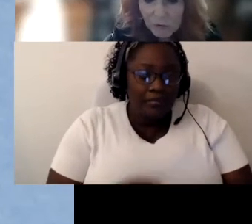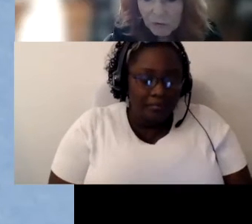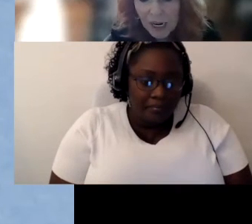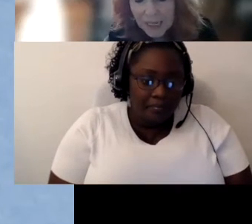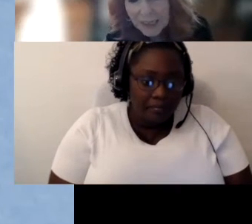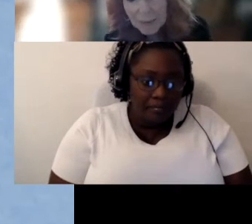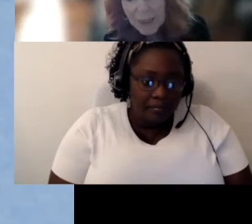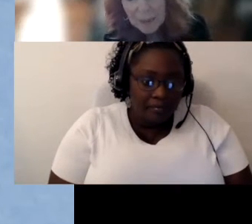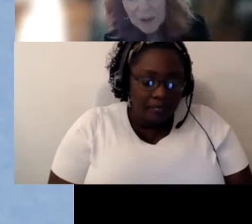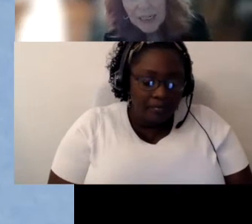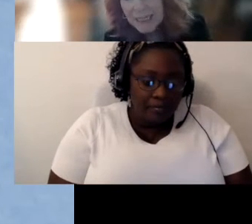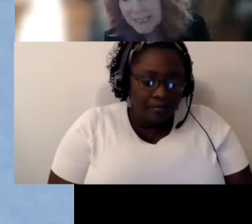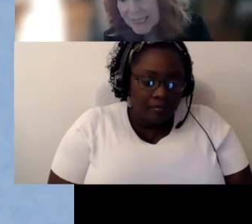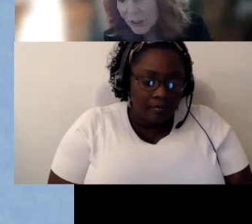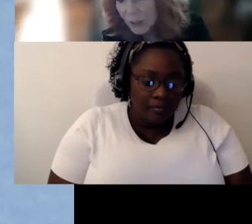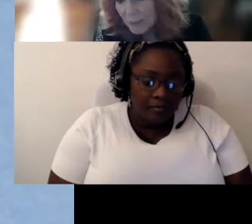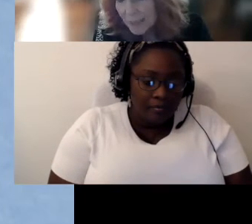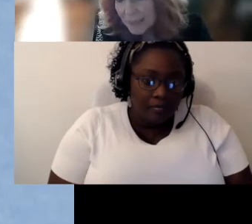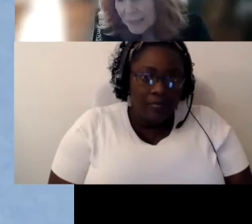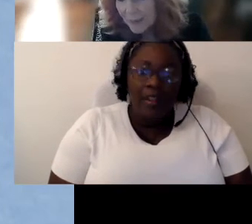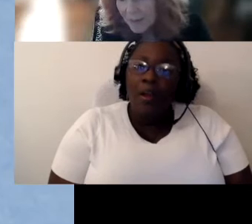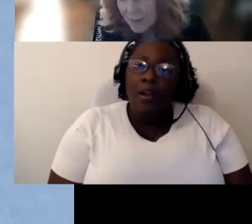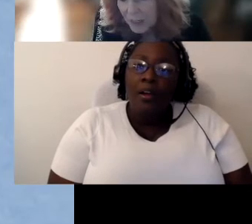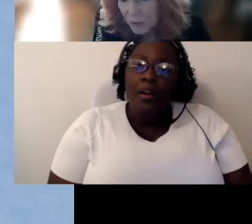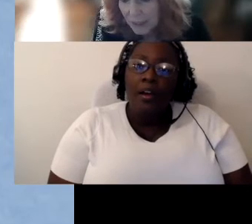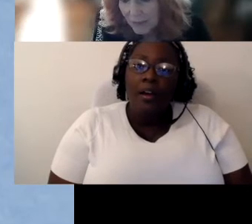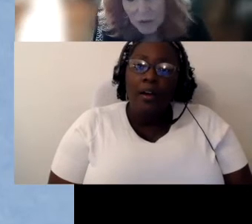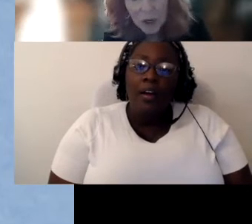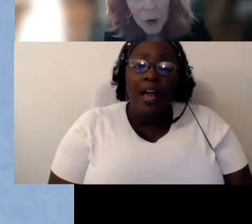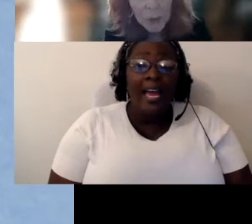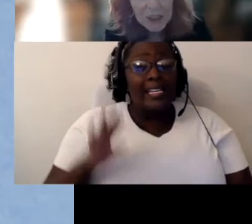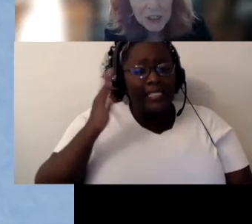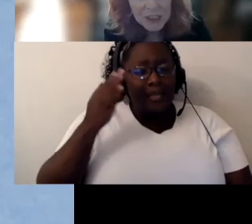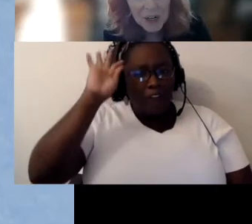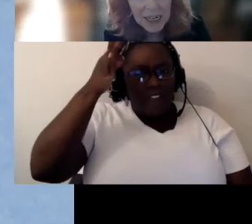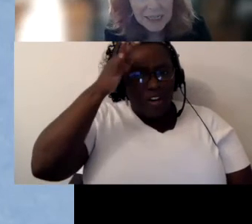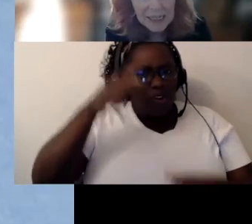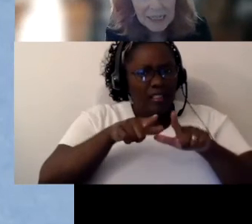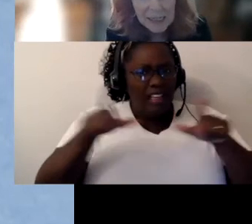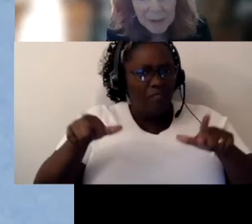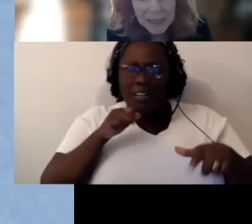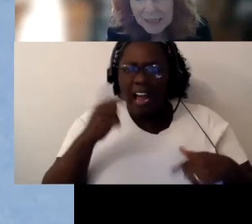find that people are in a disagreement at the federal level, we just find that because